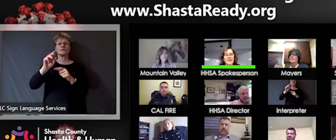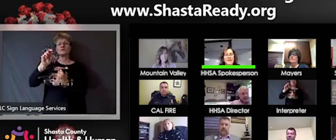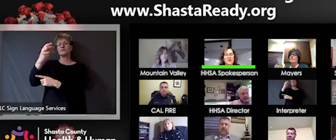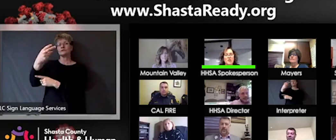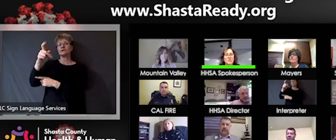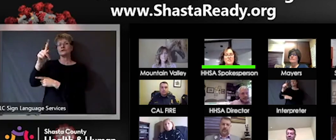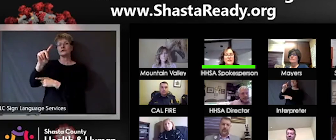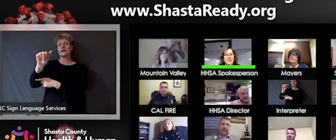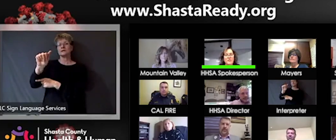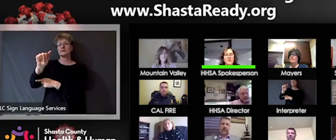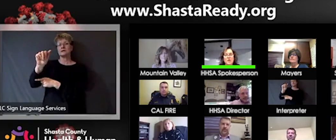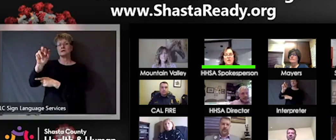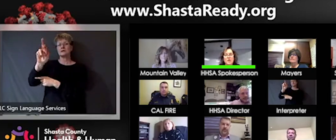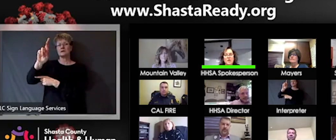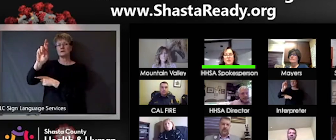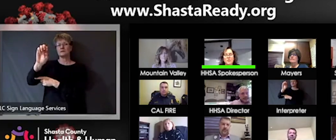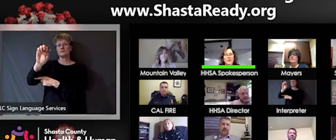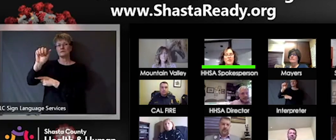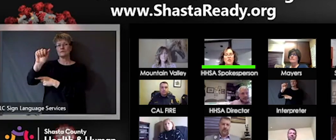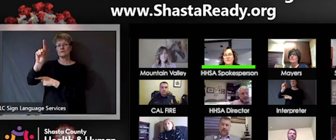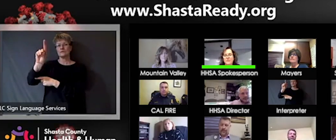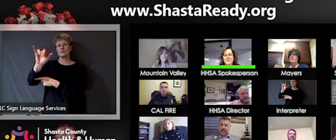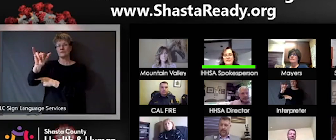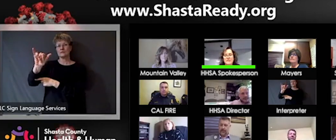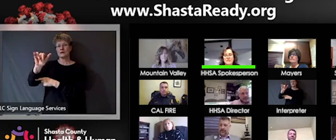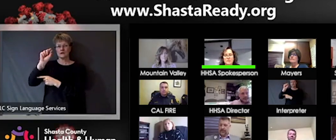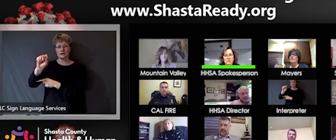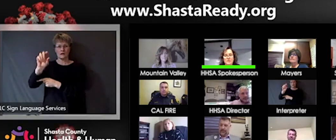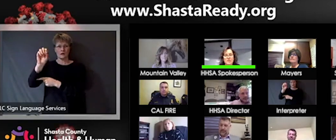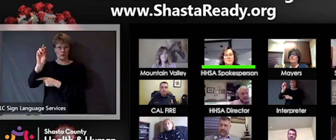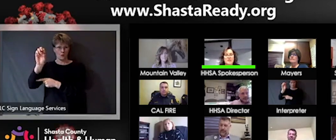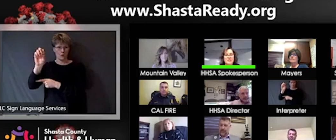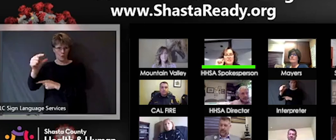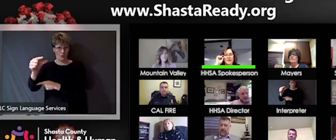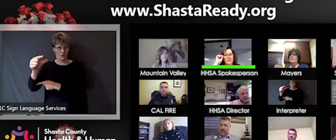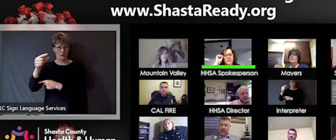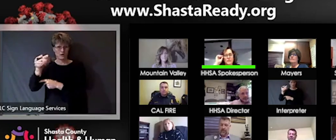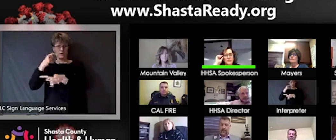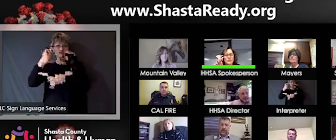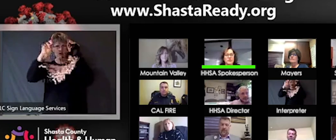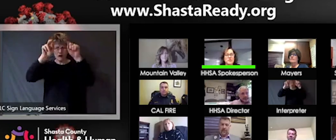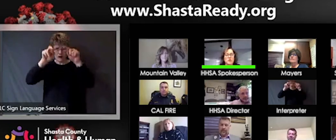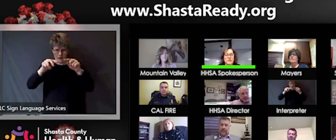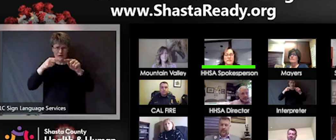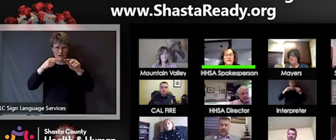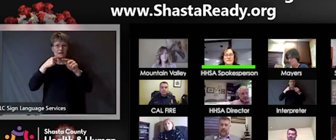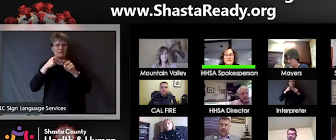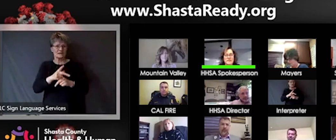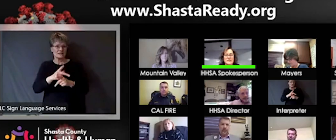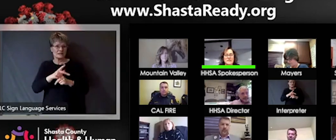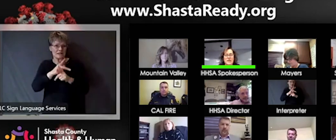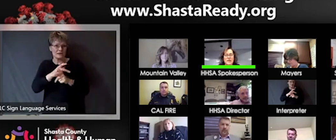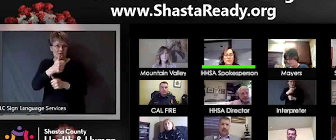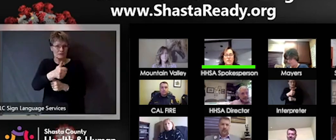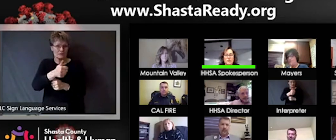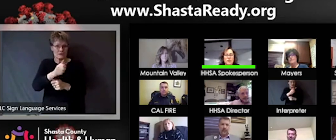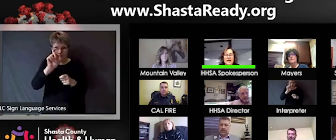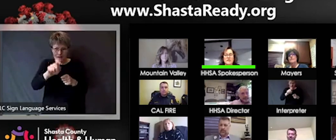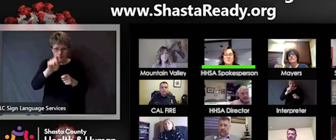Taking Care of Yourself you'll find all of those things though the workbooks that she mentioned the phone numbers all of that is is there now and we're adding